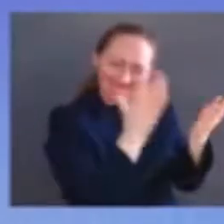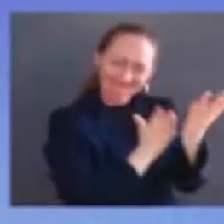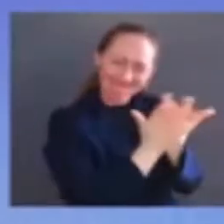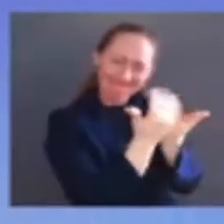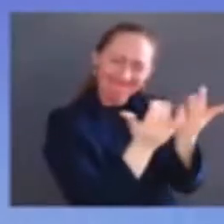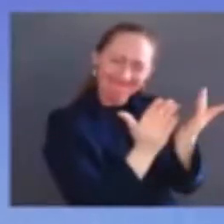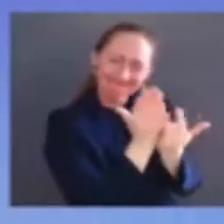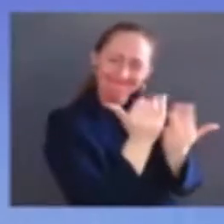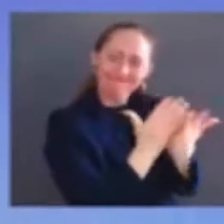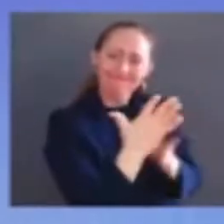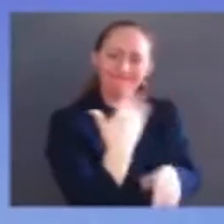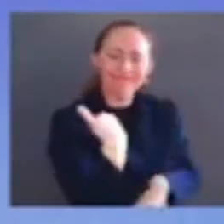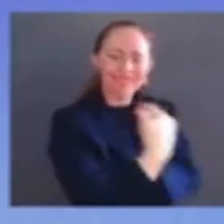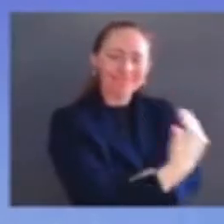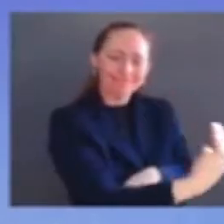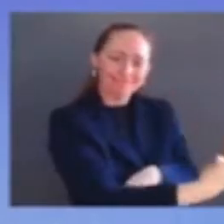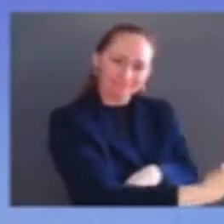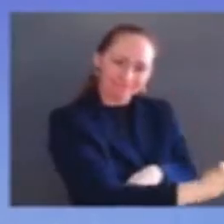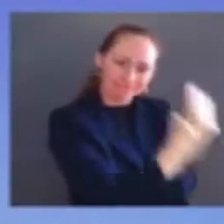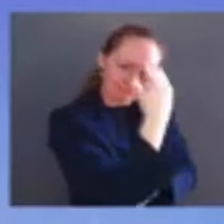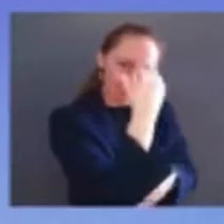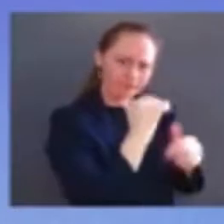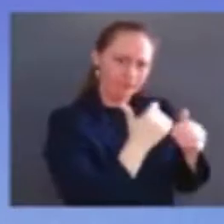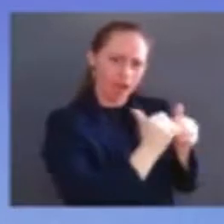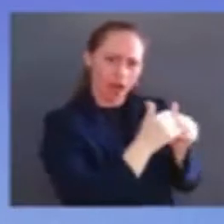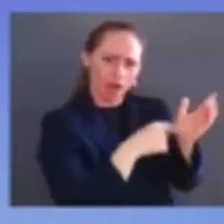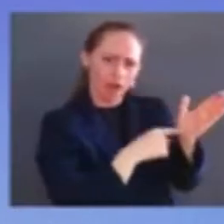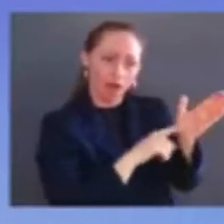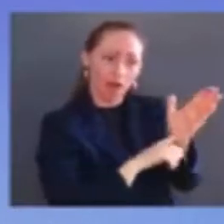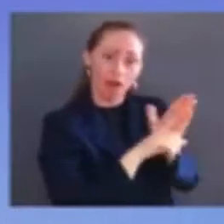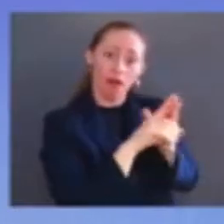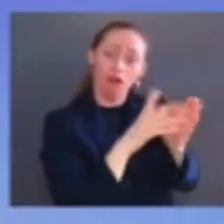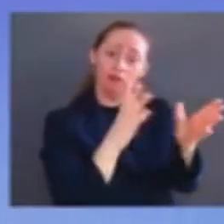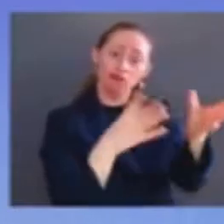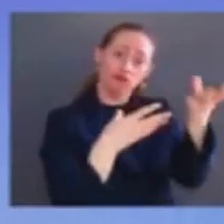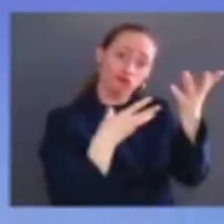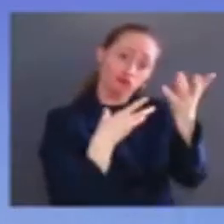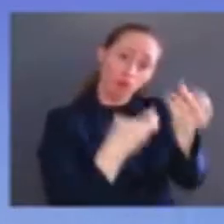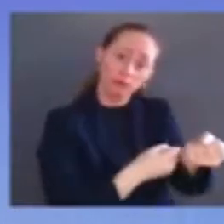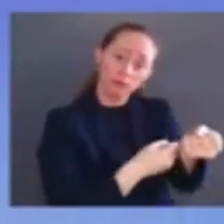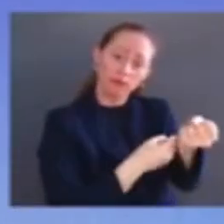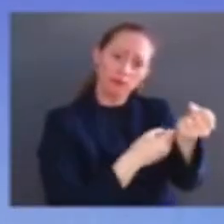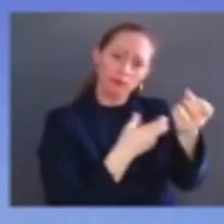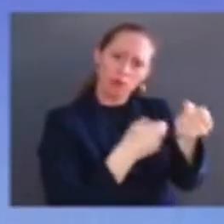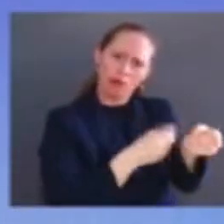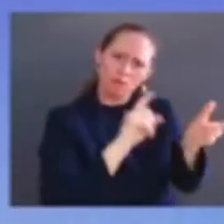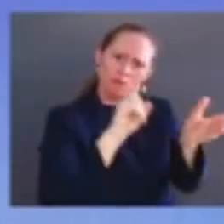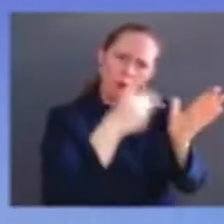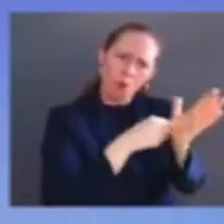i've also spent the better part of the past decade hearing thousands of cases and writing hundreds of